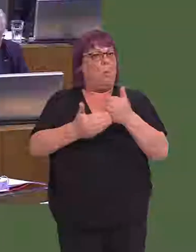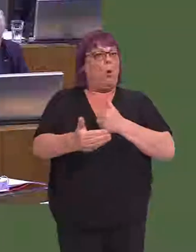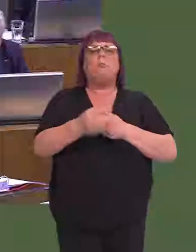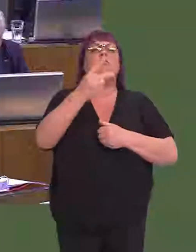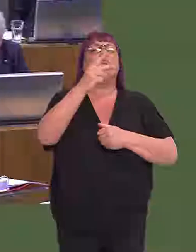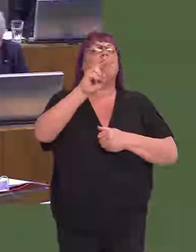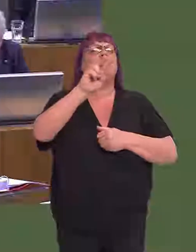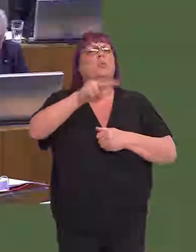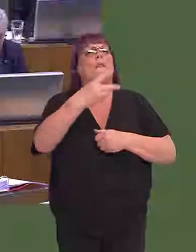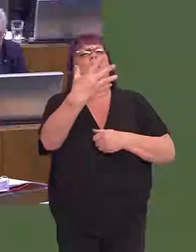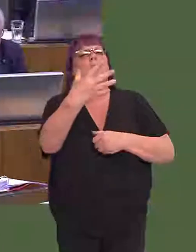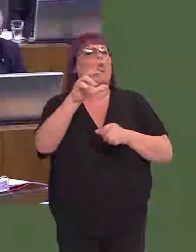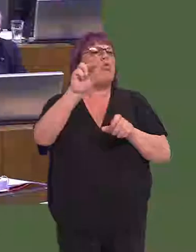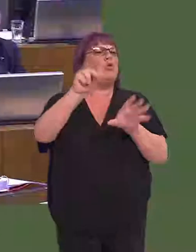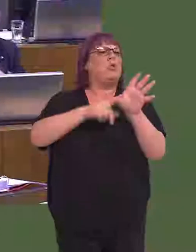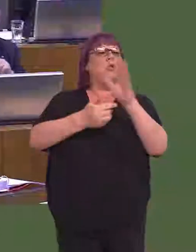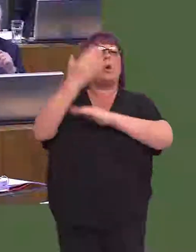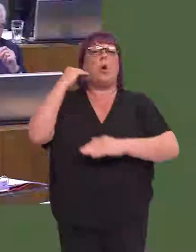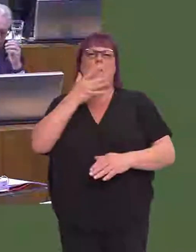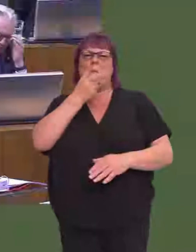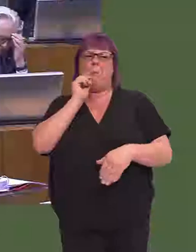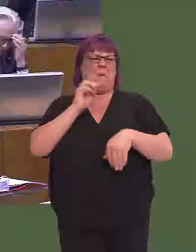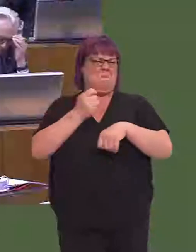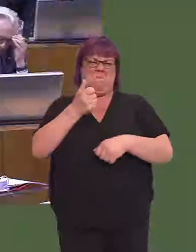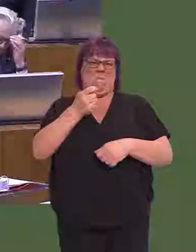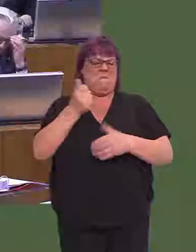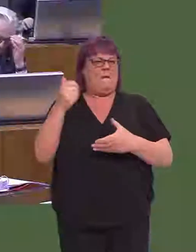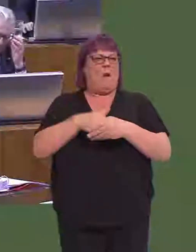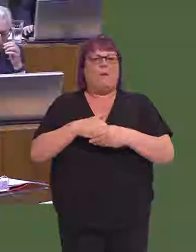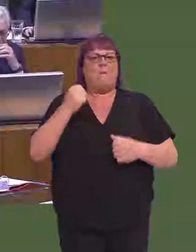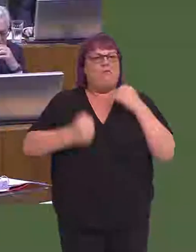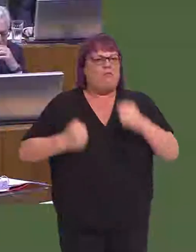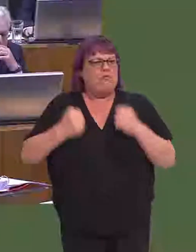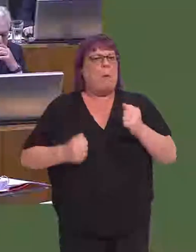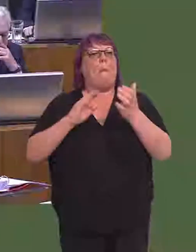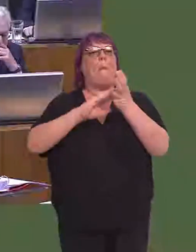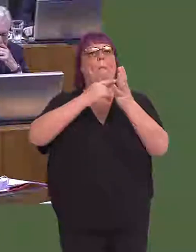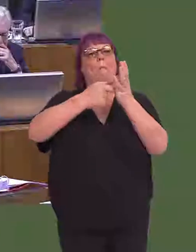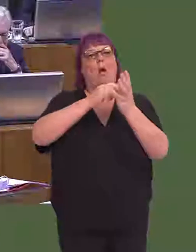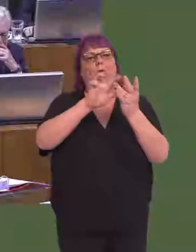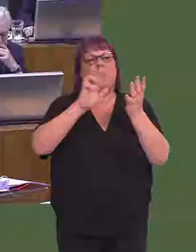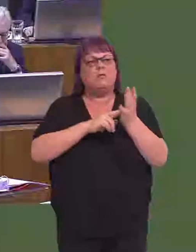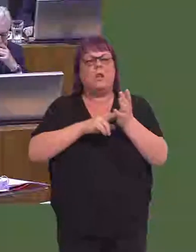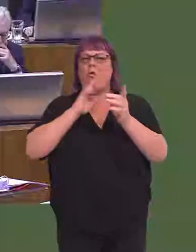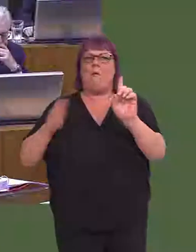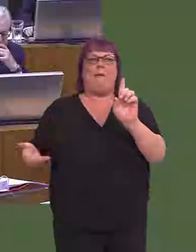more in activities than was the case. Twenty-five or 30 years ago, there were very few, if any, marathons that people took part in.